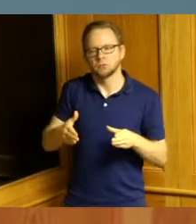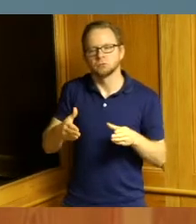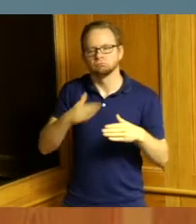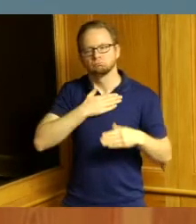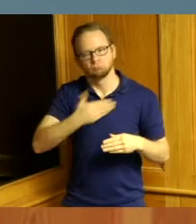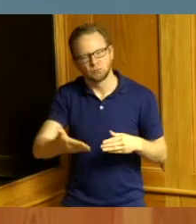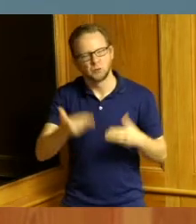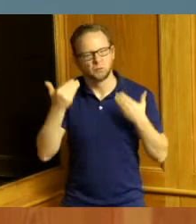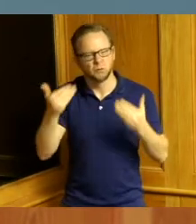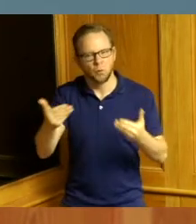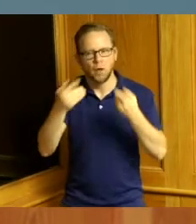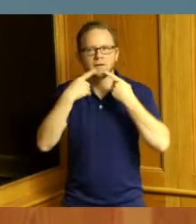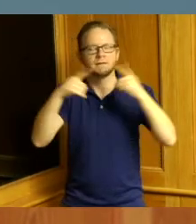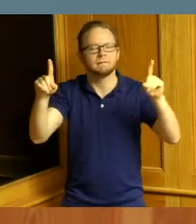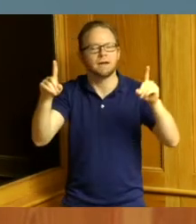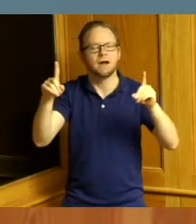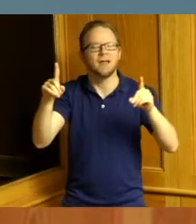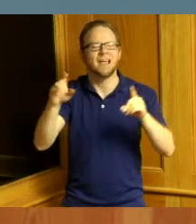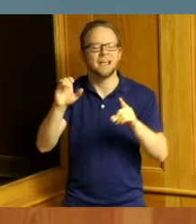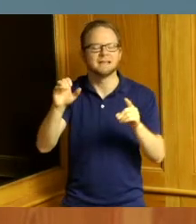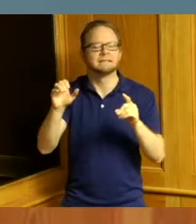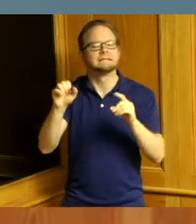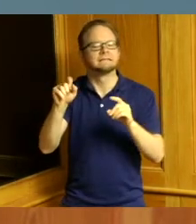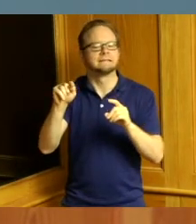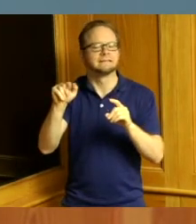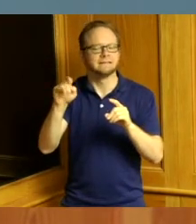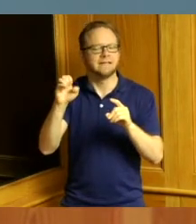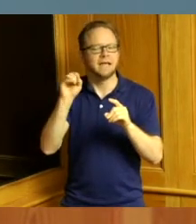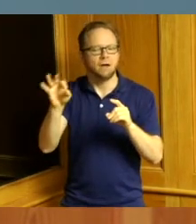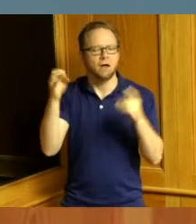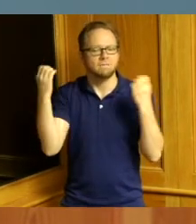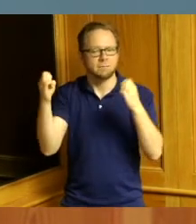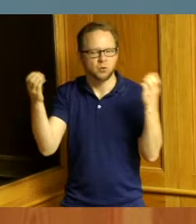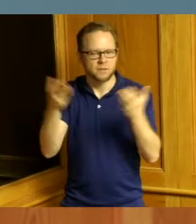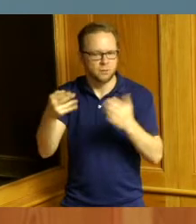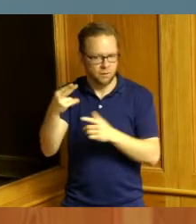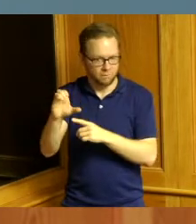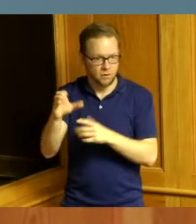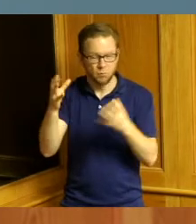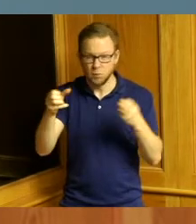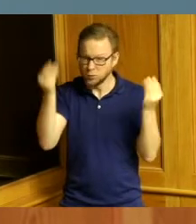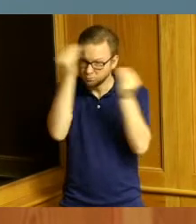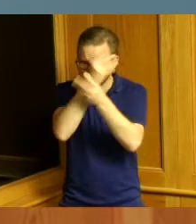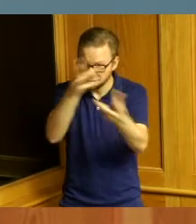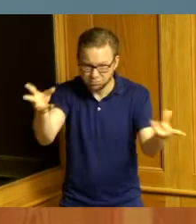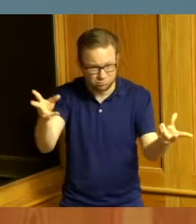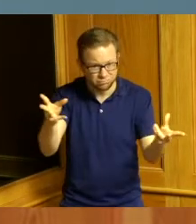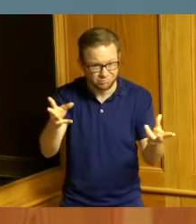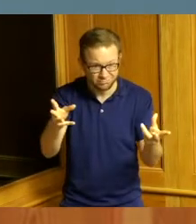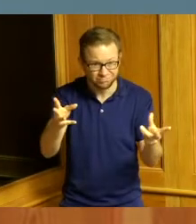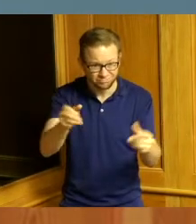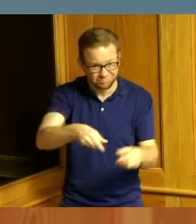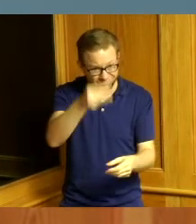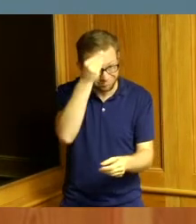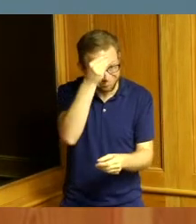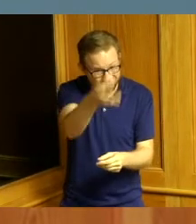everyone's attention regarding how dangerous this different variants of Covid 19 is and the hospital